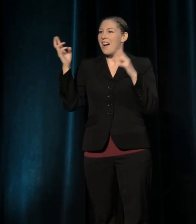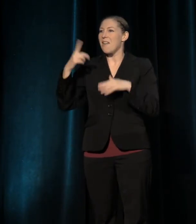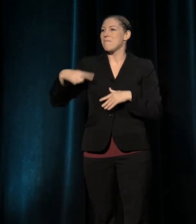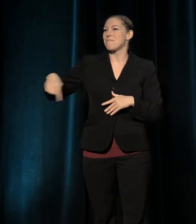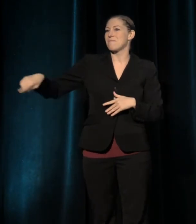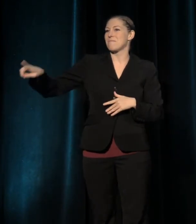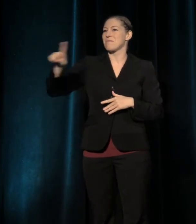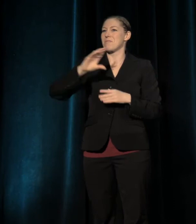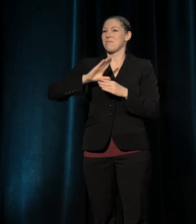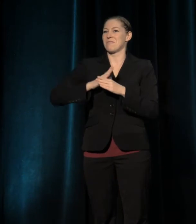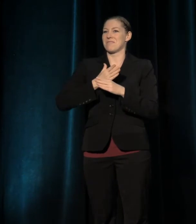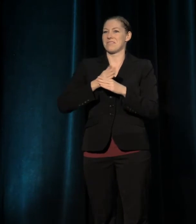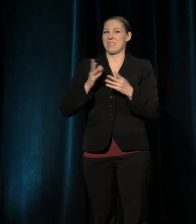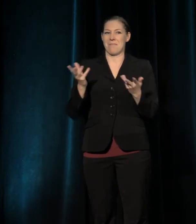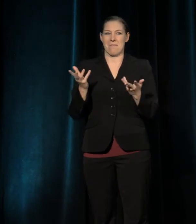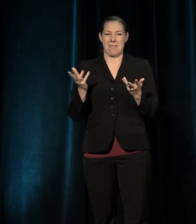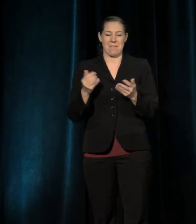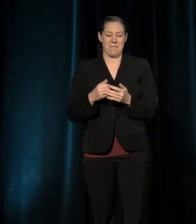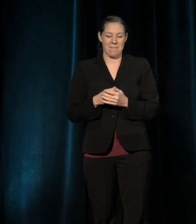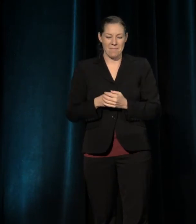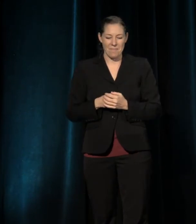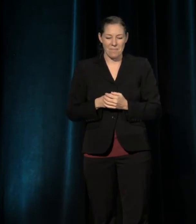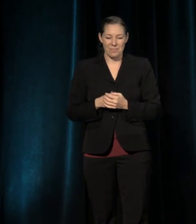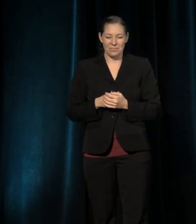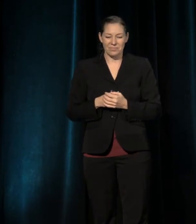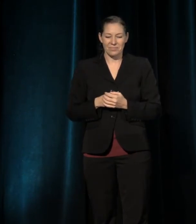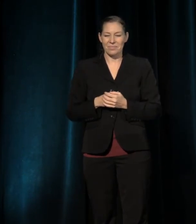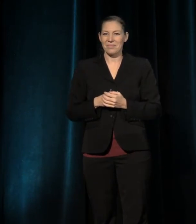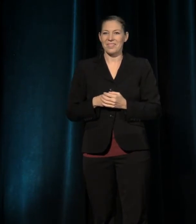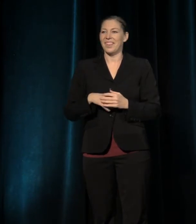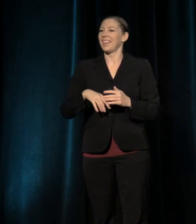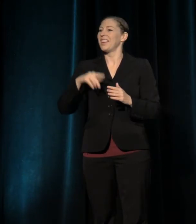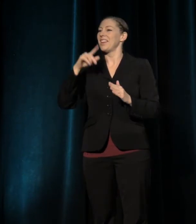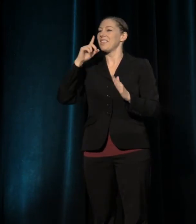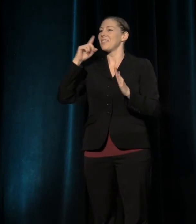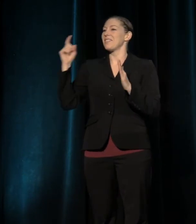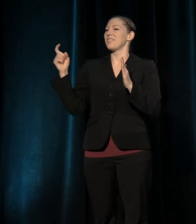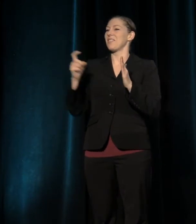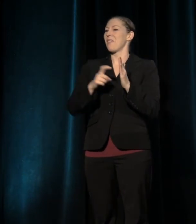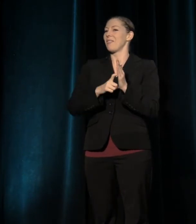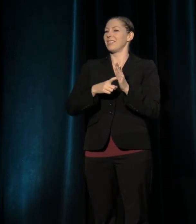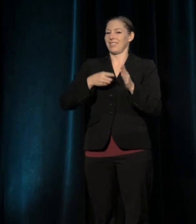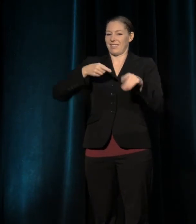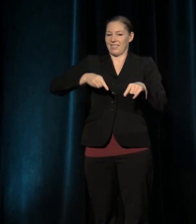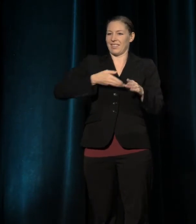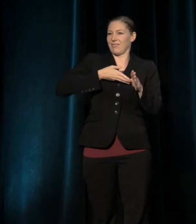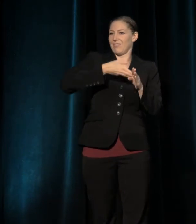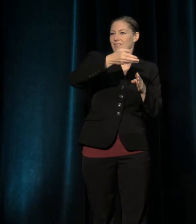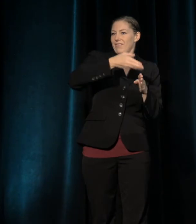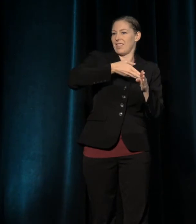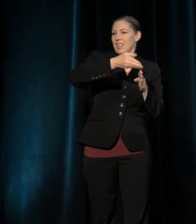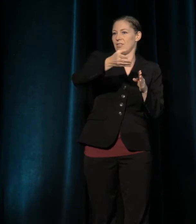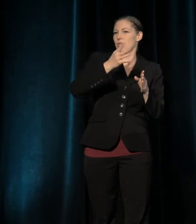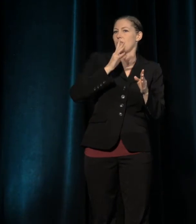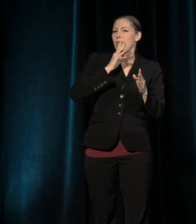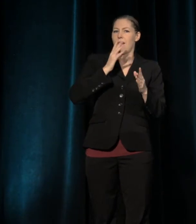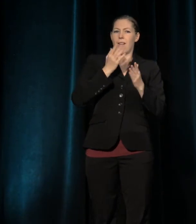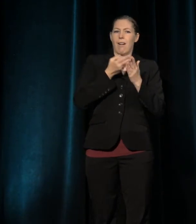is a sense of really the extraordinary generosity of this field. I don't think it is true in every field